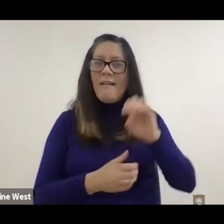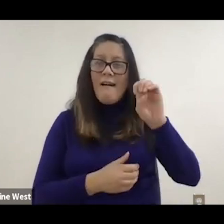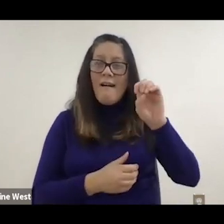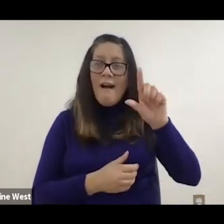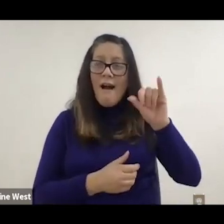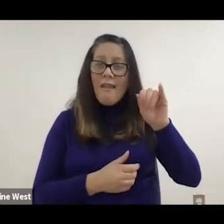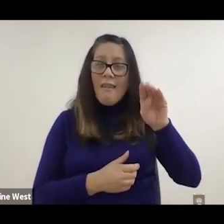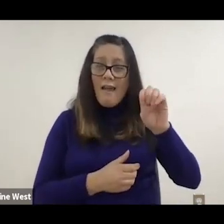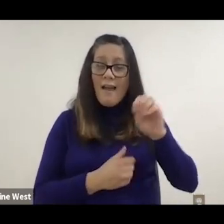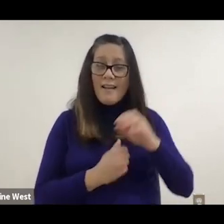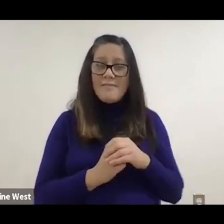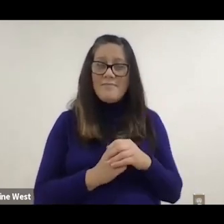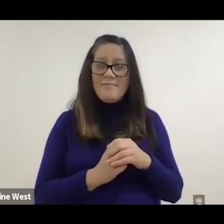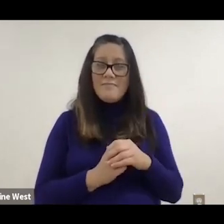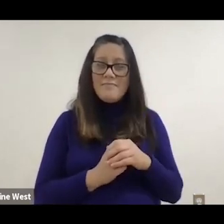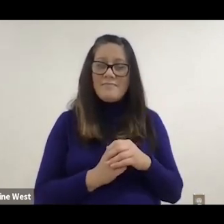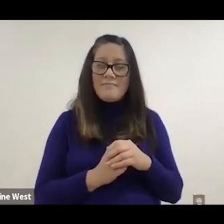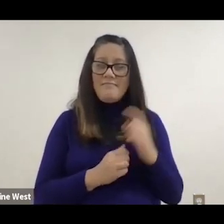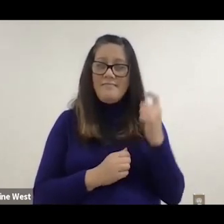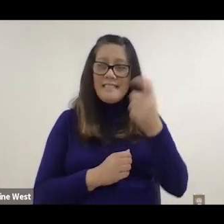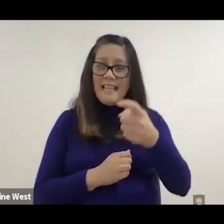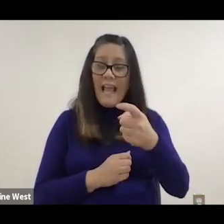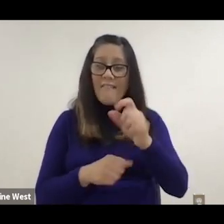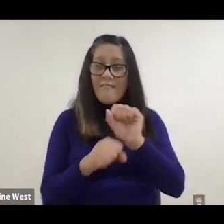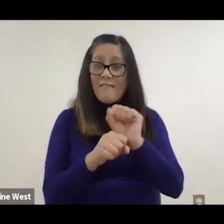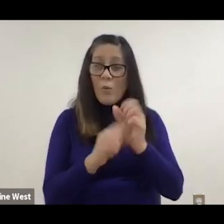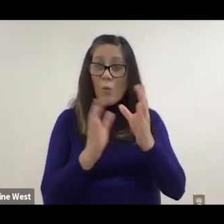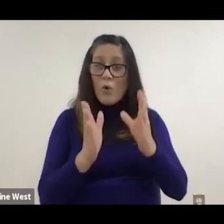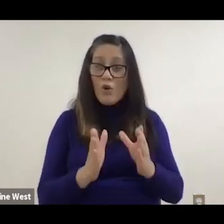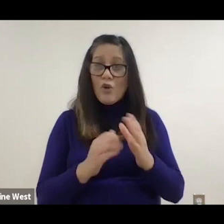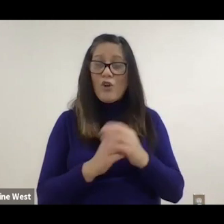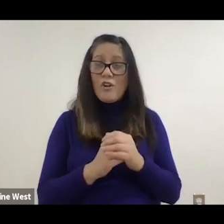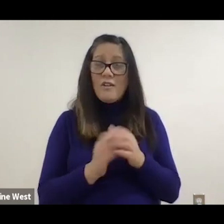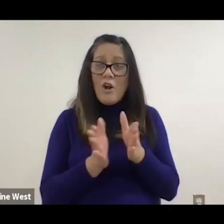And that was a lame actually gave the clerk.